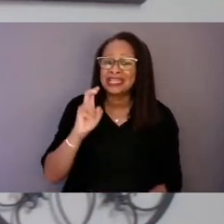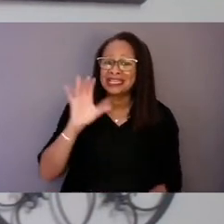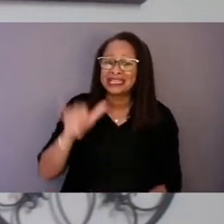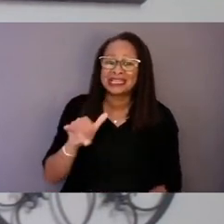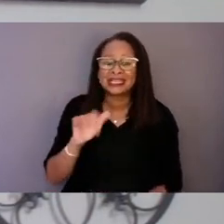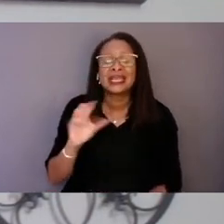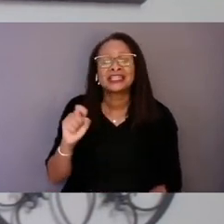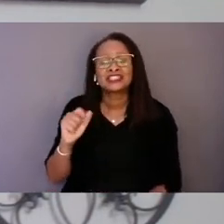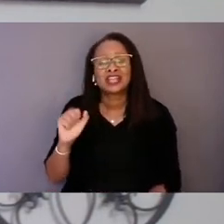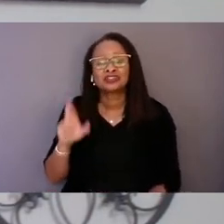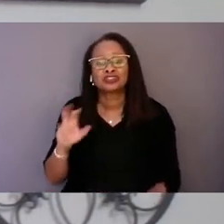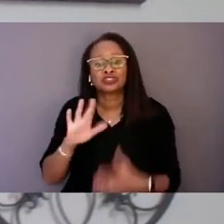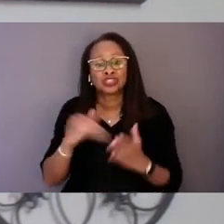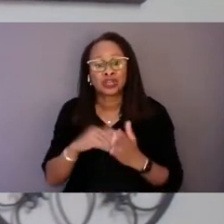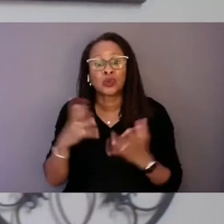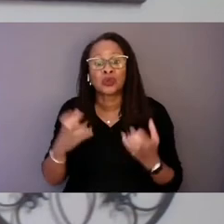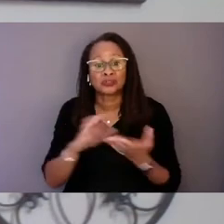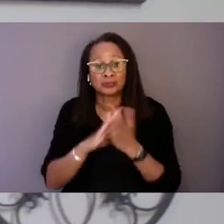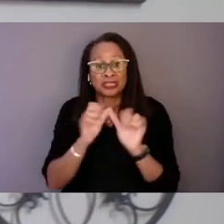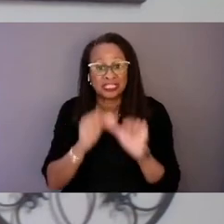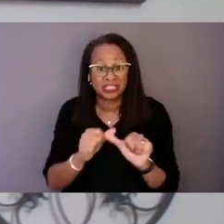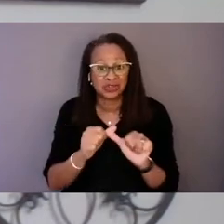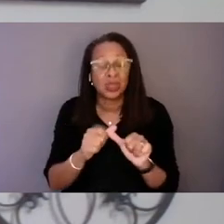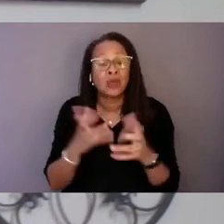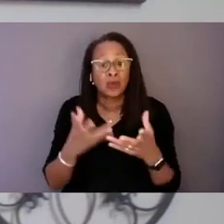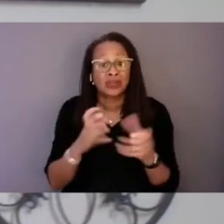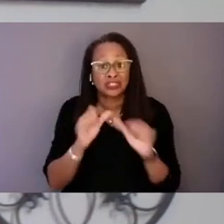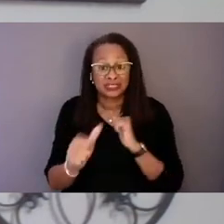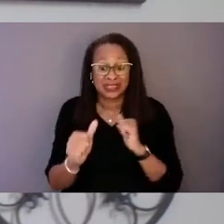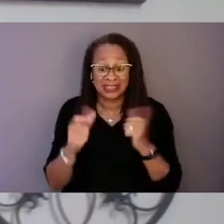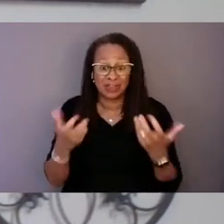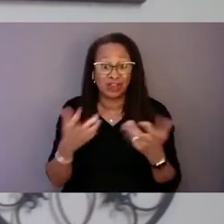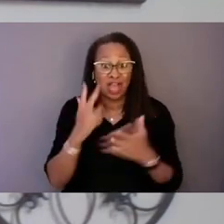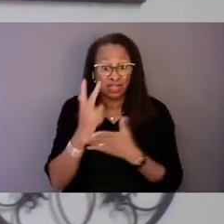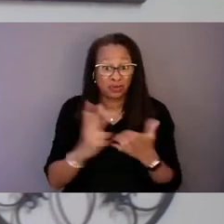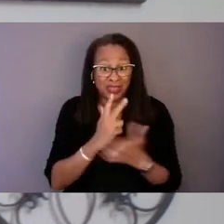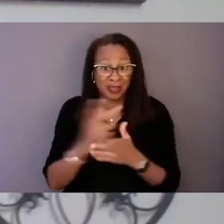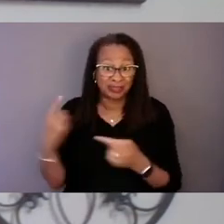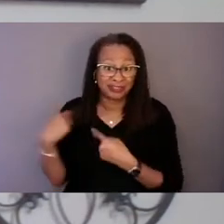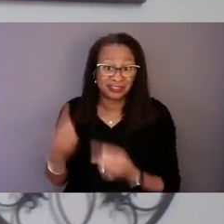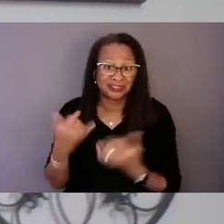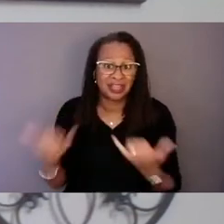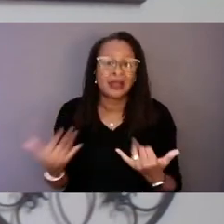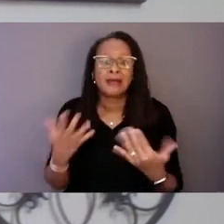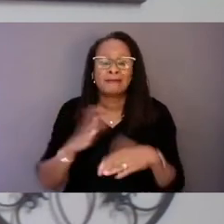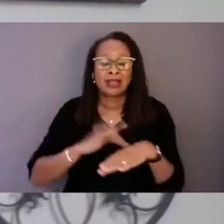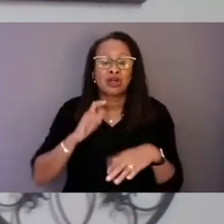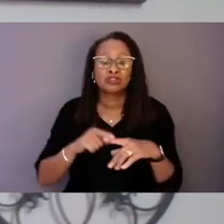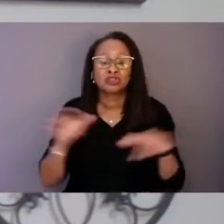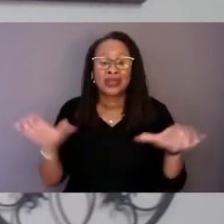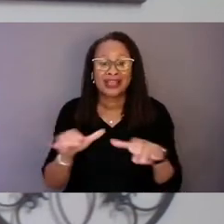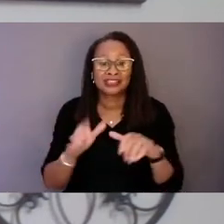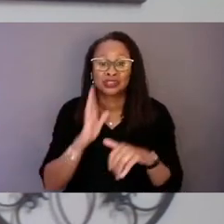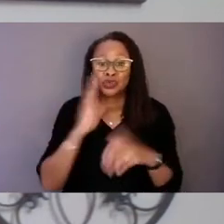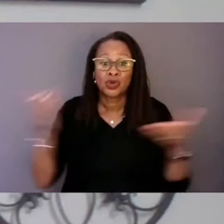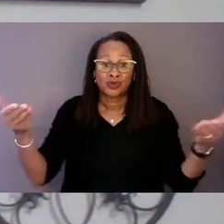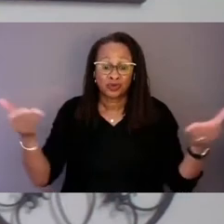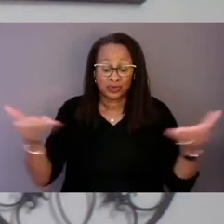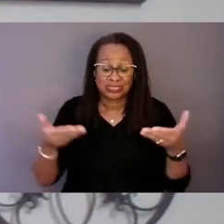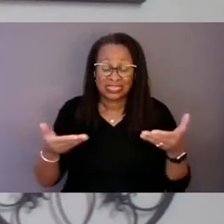If you've stayed with us for the past three hours and you're here now, here's my call to action. You will receive an invitation to complete a survey at the end of this event